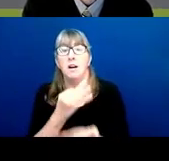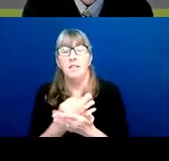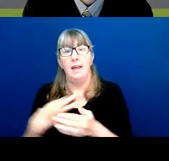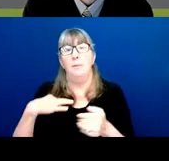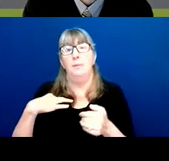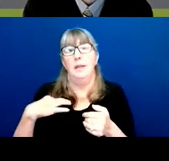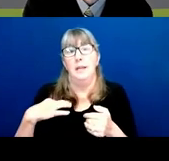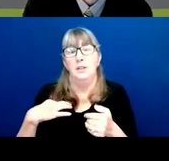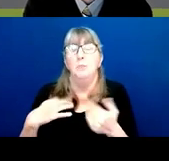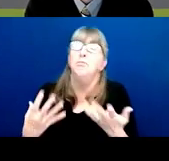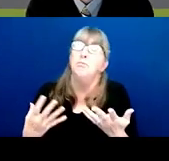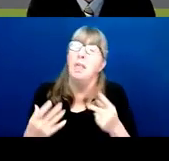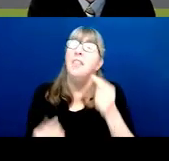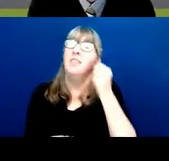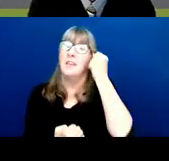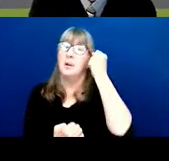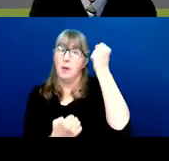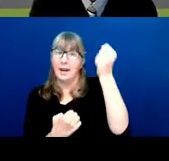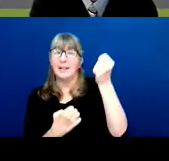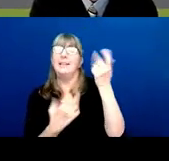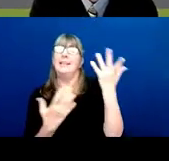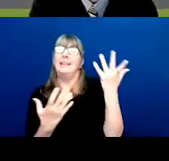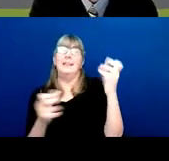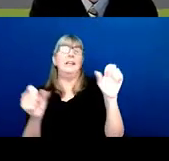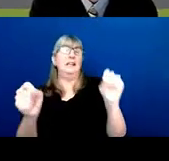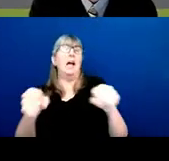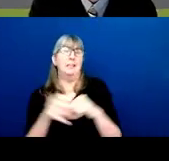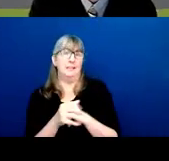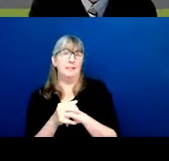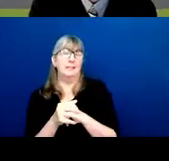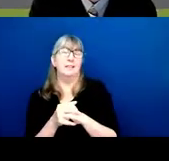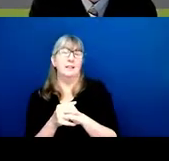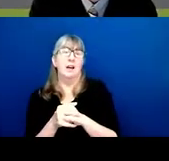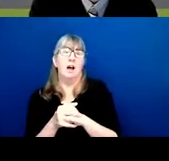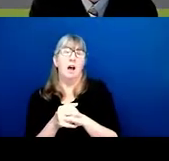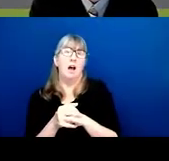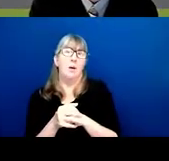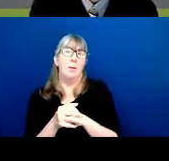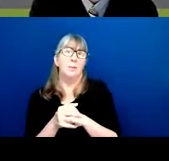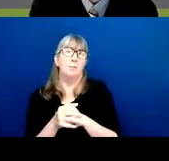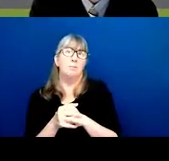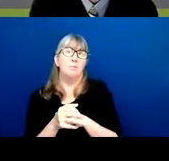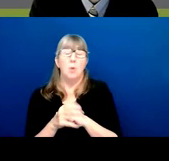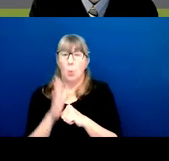Theoretically yes. Will that happen?